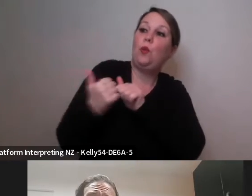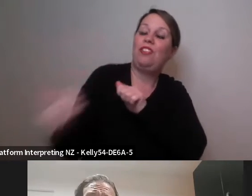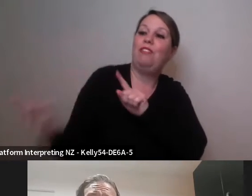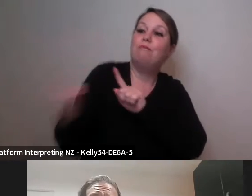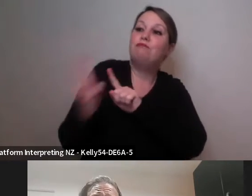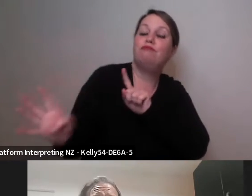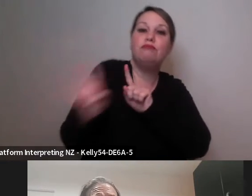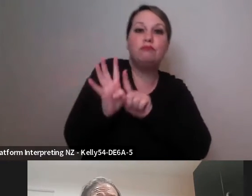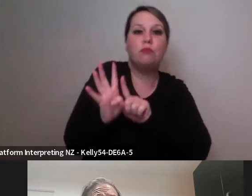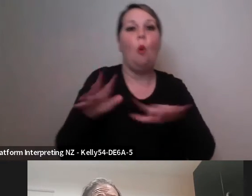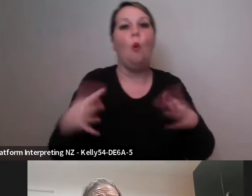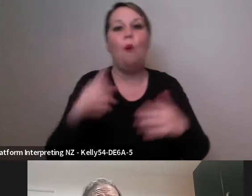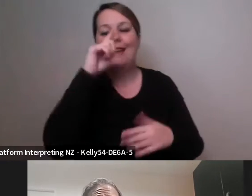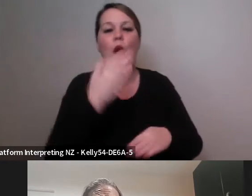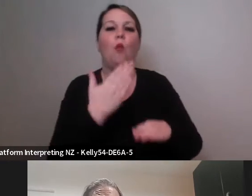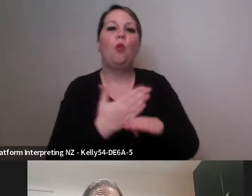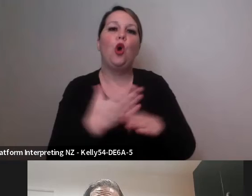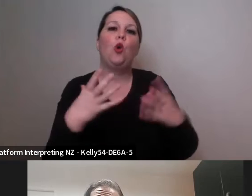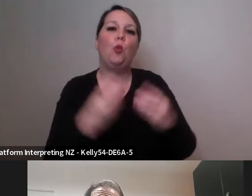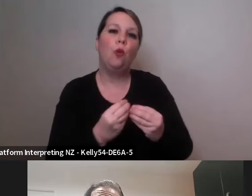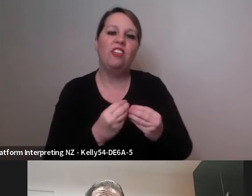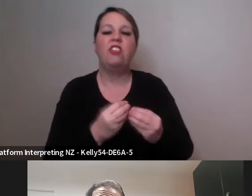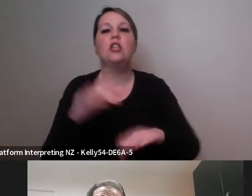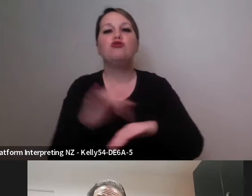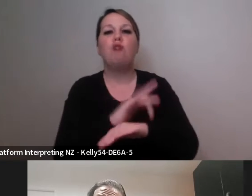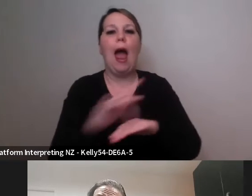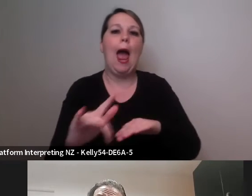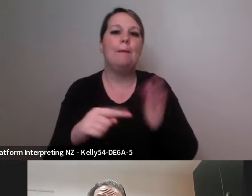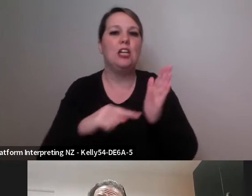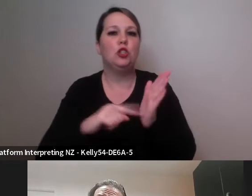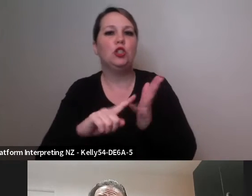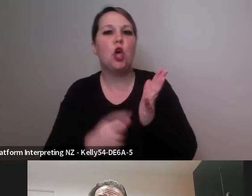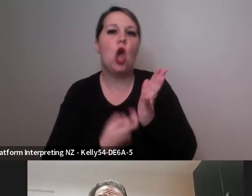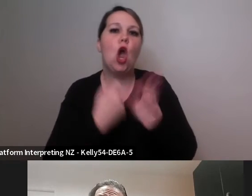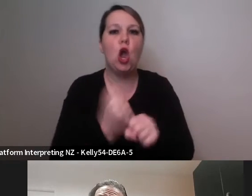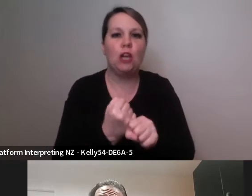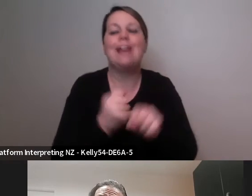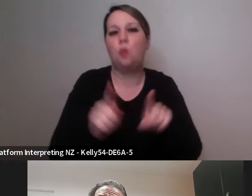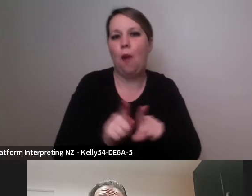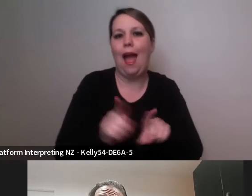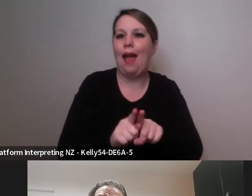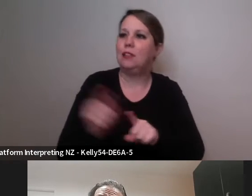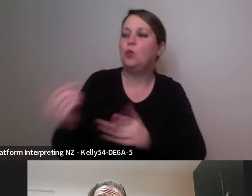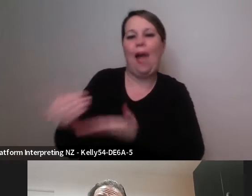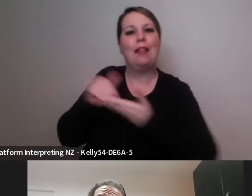developing and I think having those voices in the process is really important to me